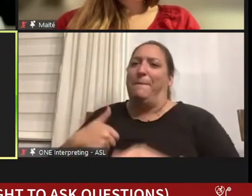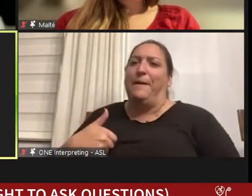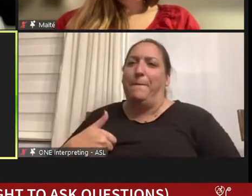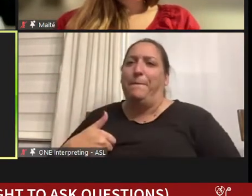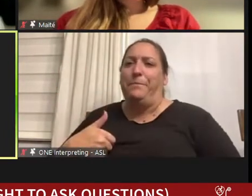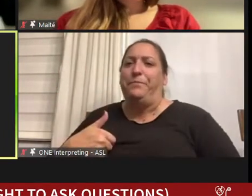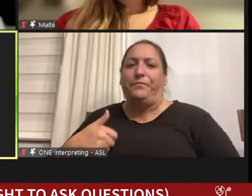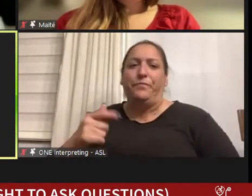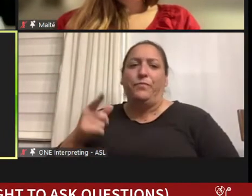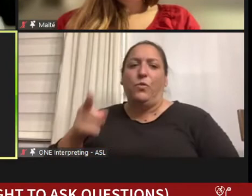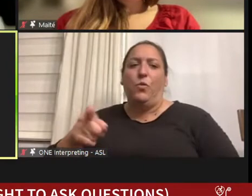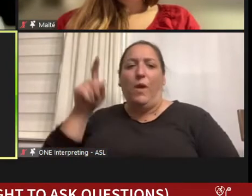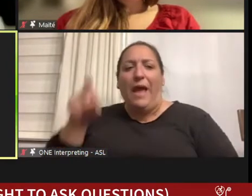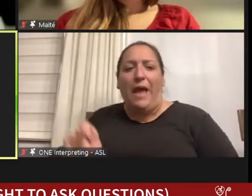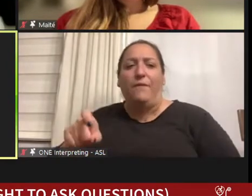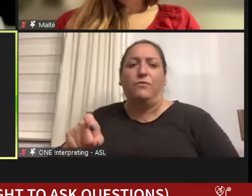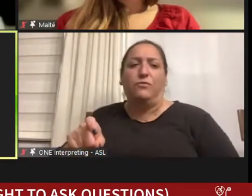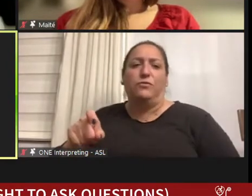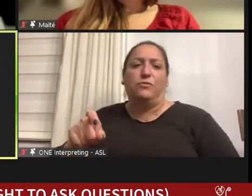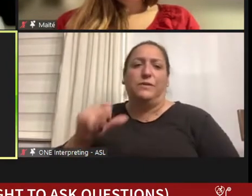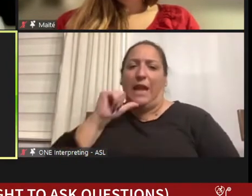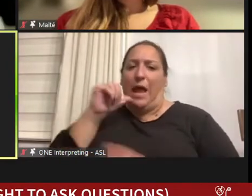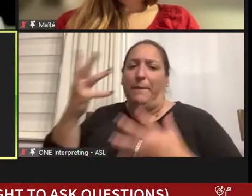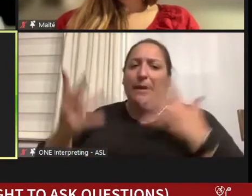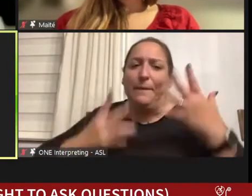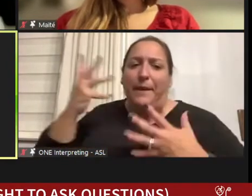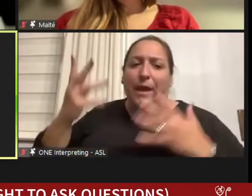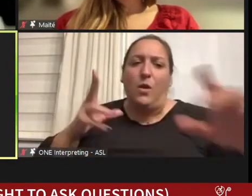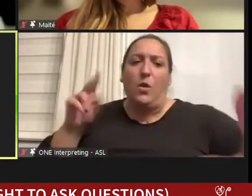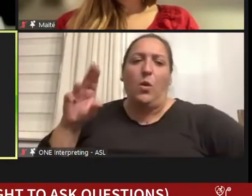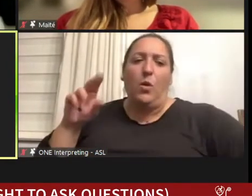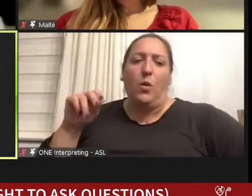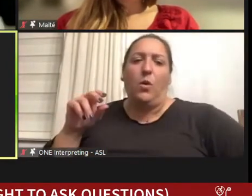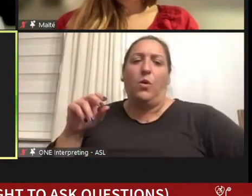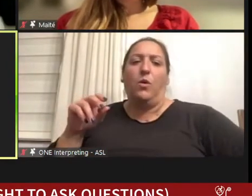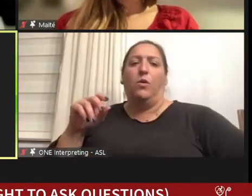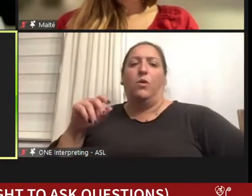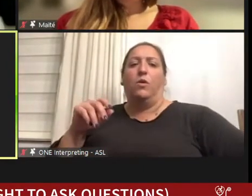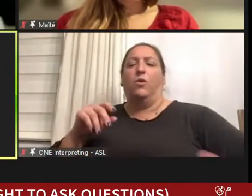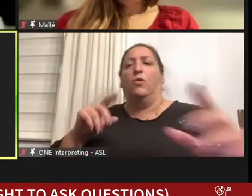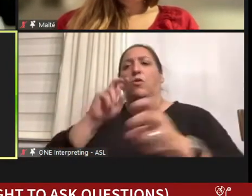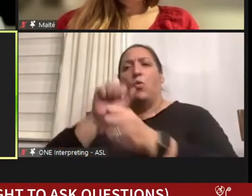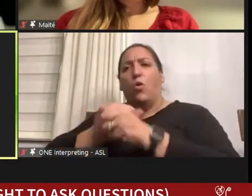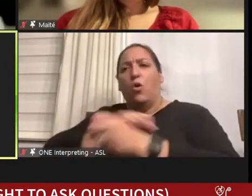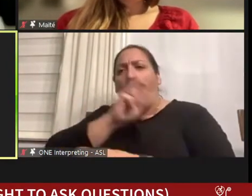have to work hard to catch the things that would actually matter in terms of